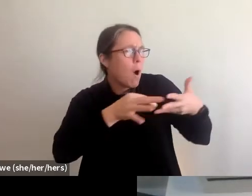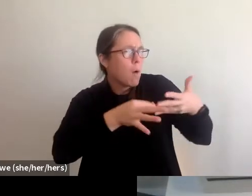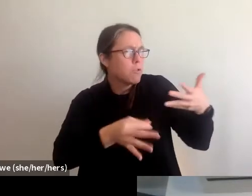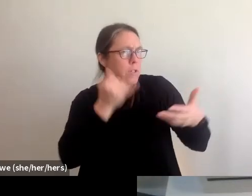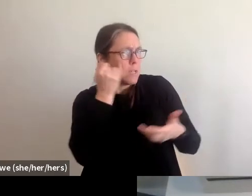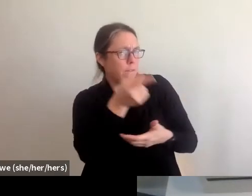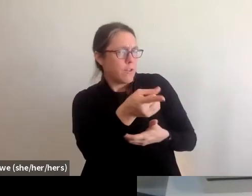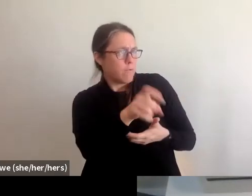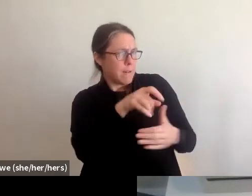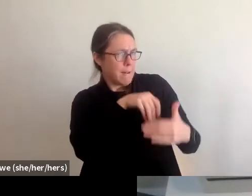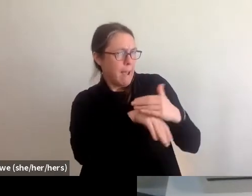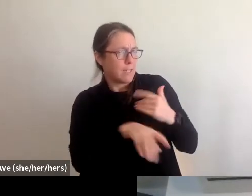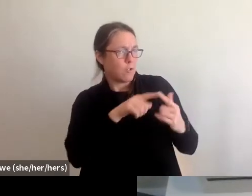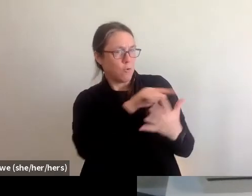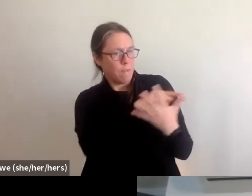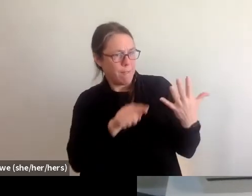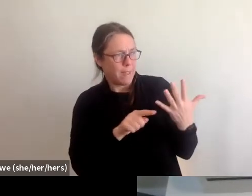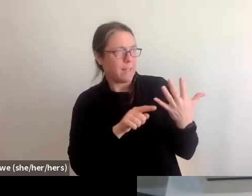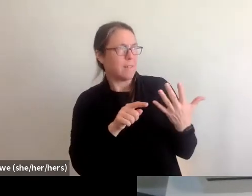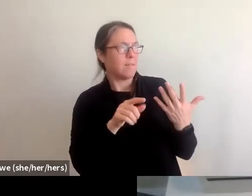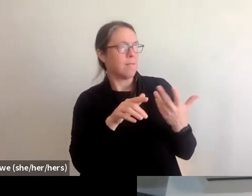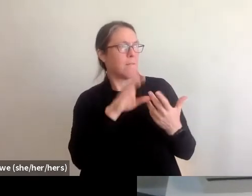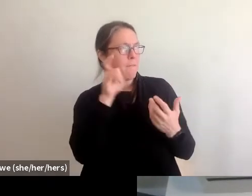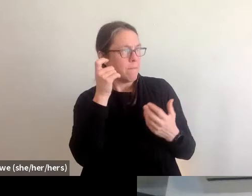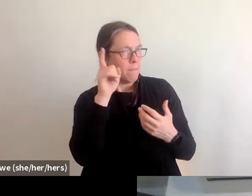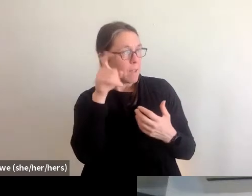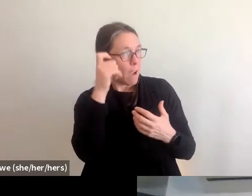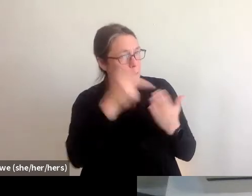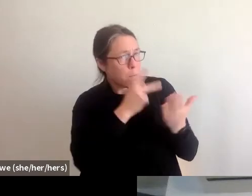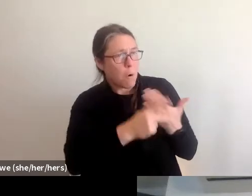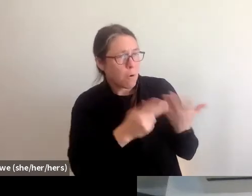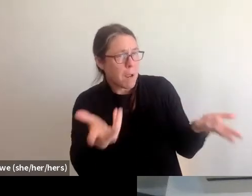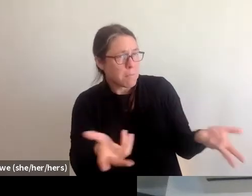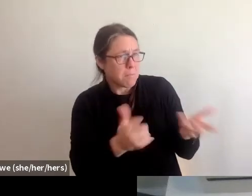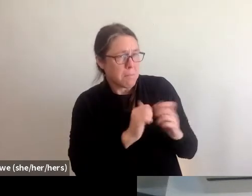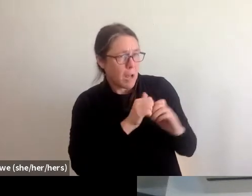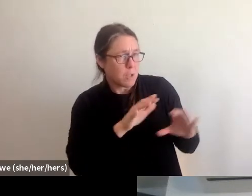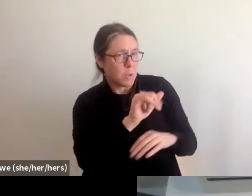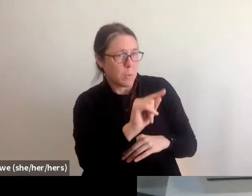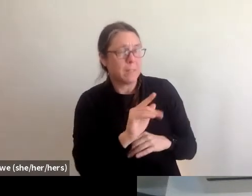or need access to those programs. Yeah, I'll say in terms of coordination,